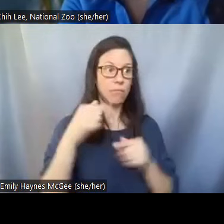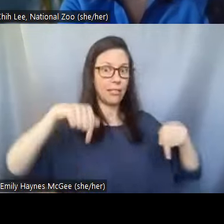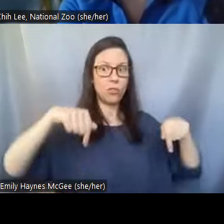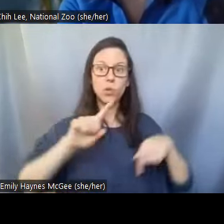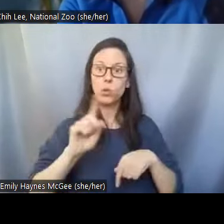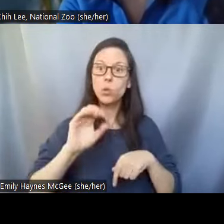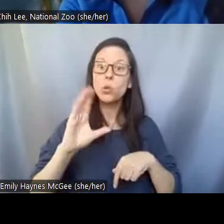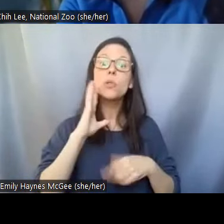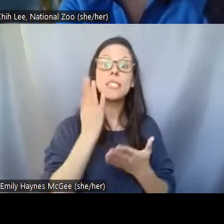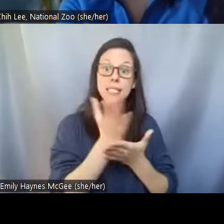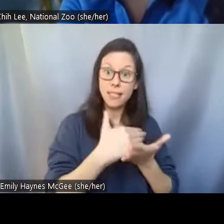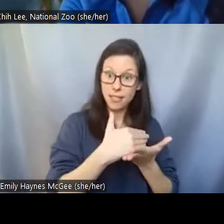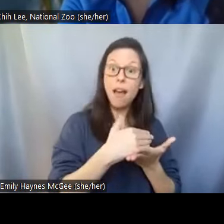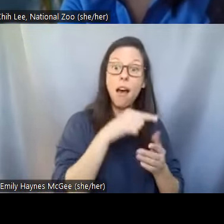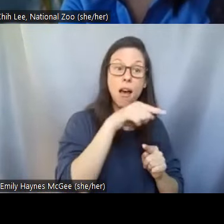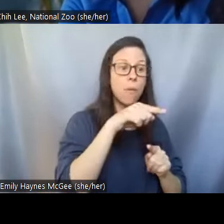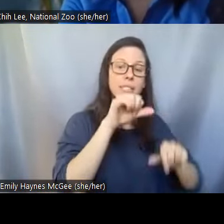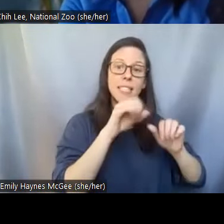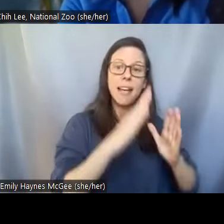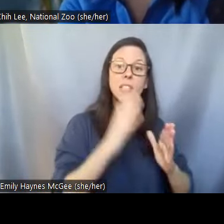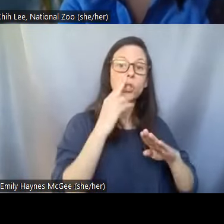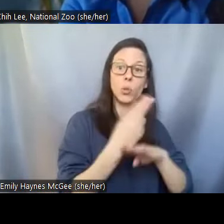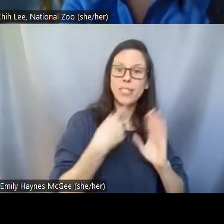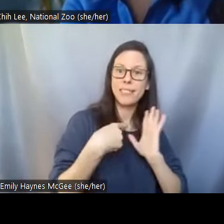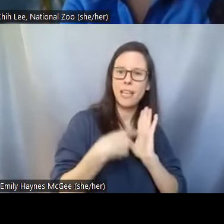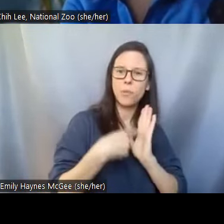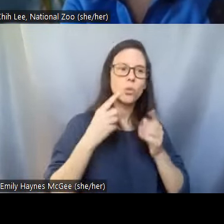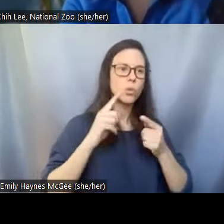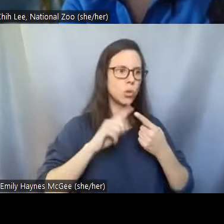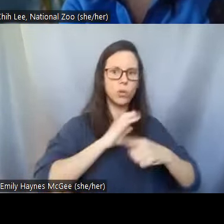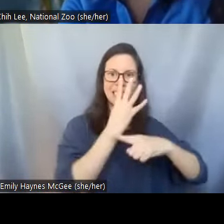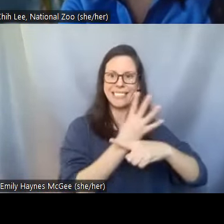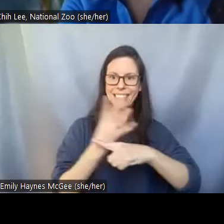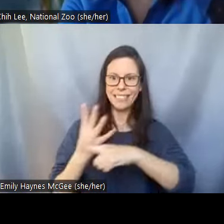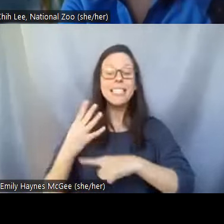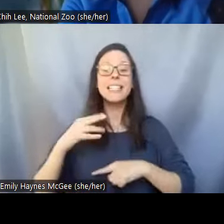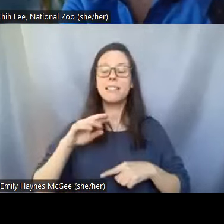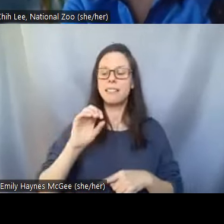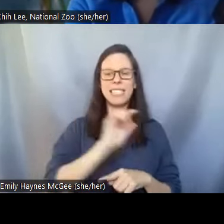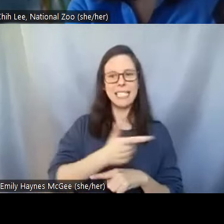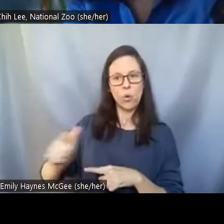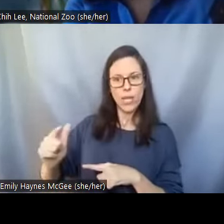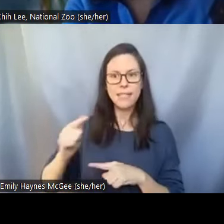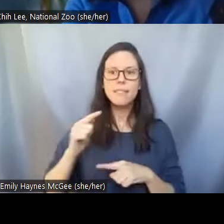genome of various different species and with this genome it can teach us so much about the species.